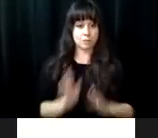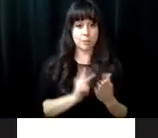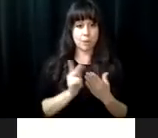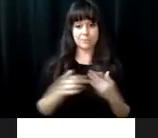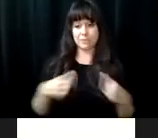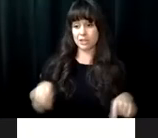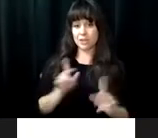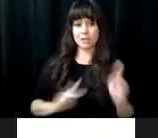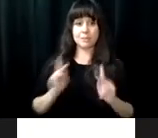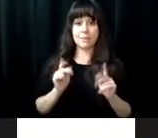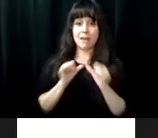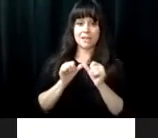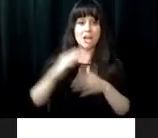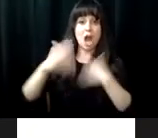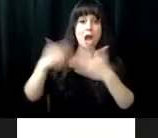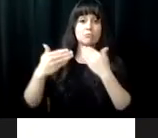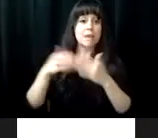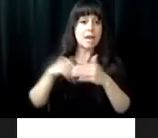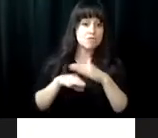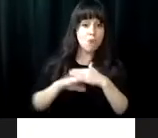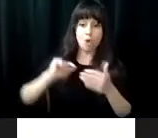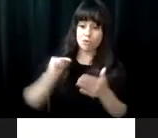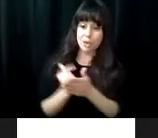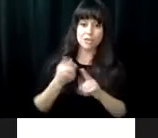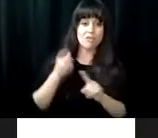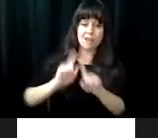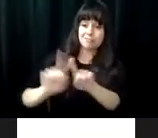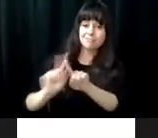. Former participants in VRCBVI's